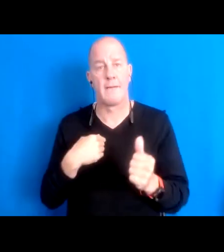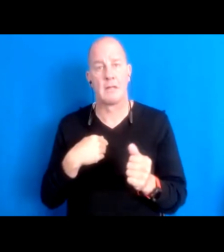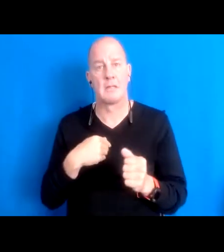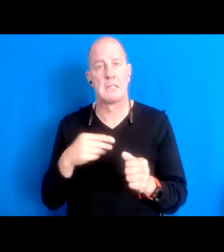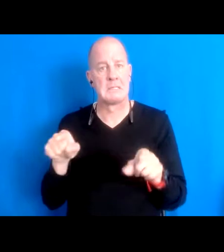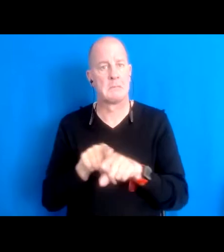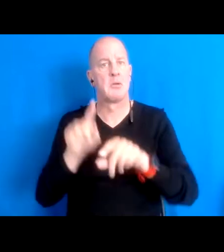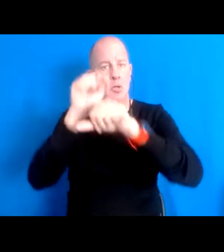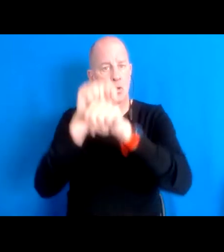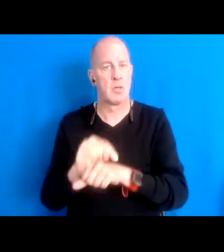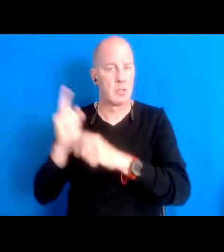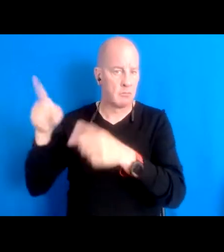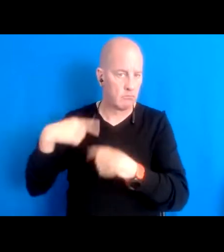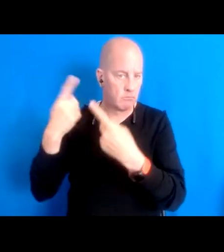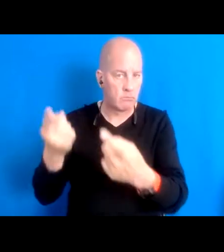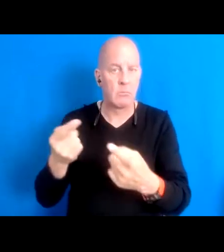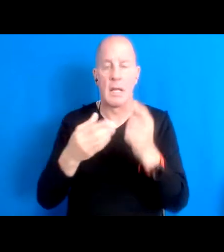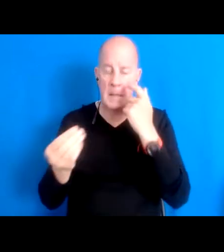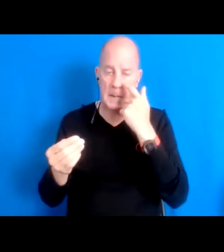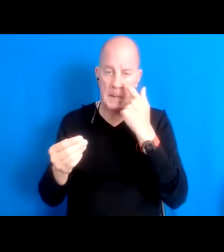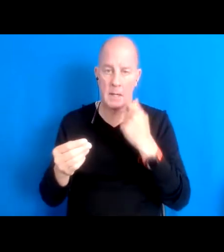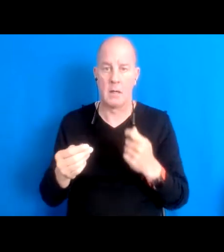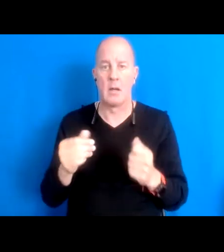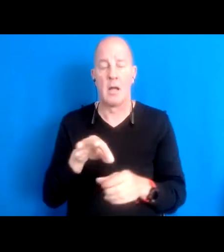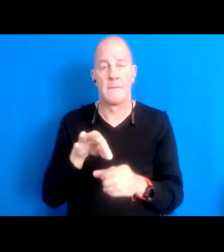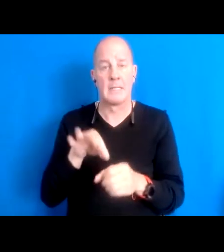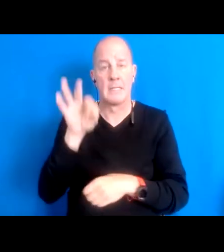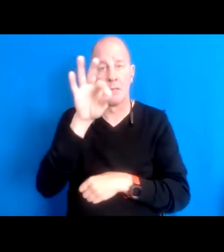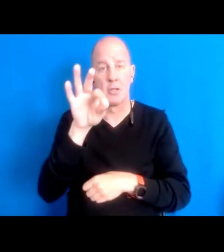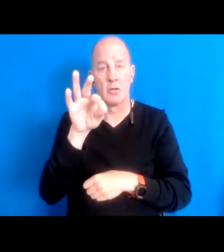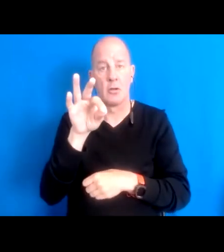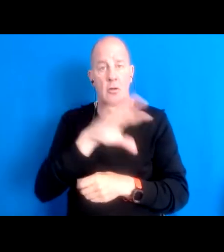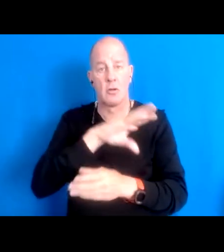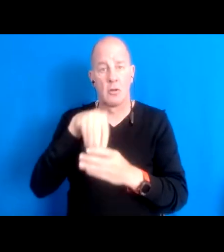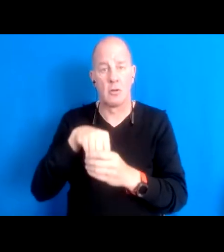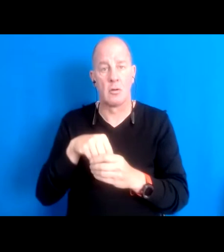15:50:39 And also with spiritual and using inside of space.